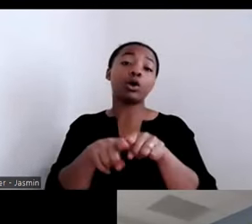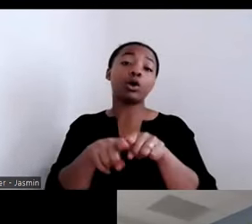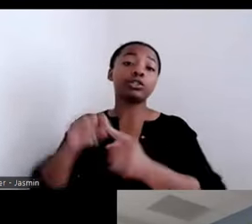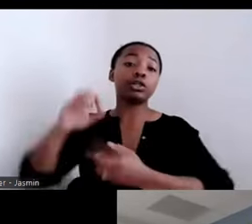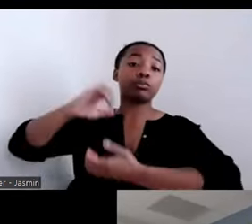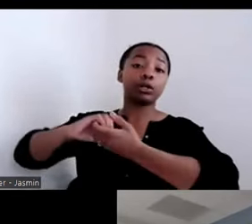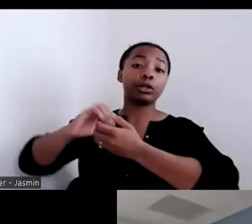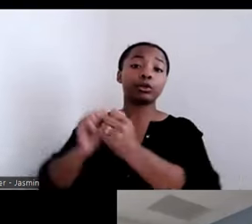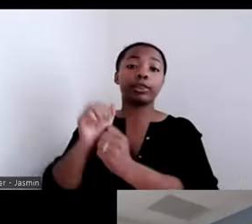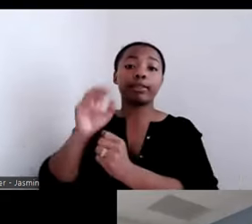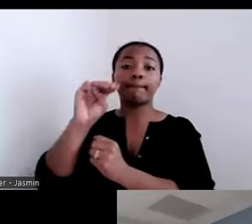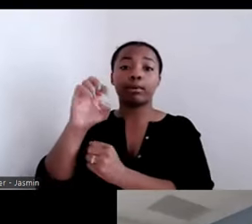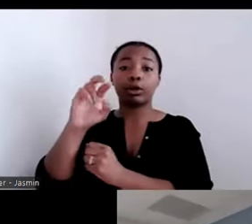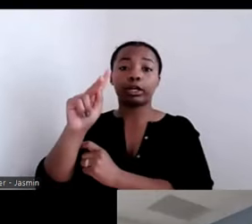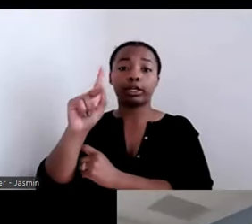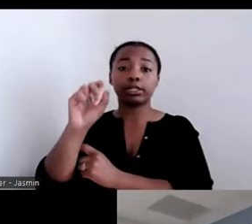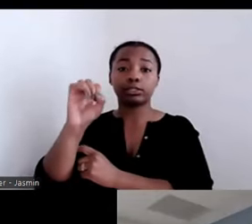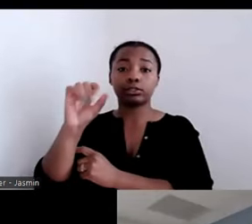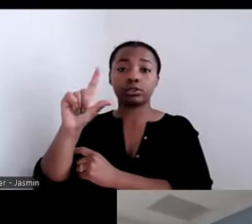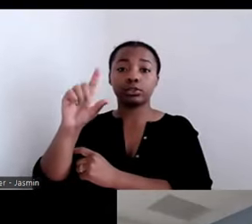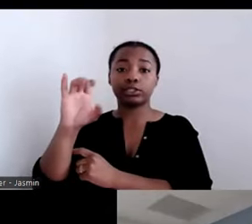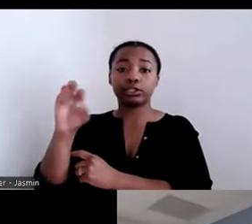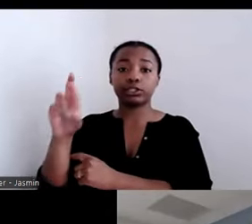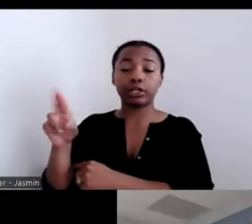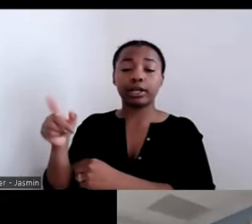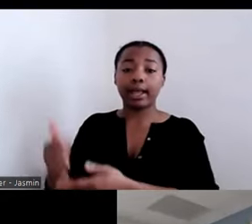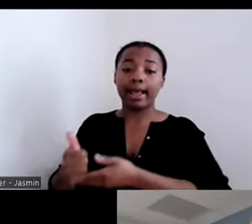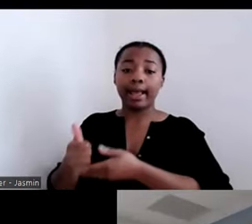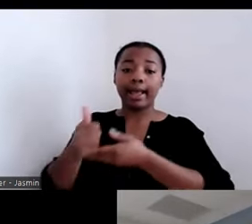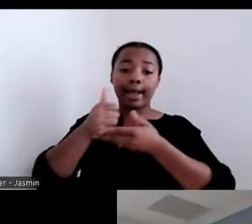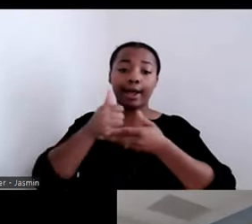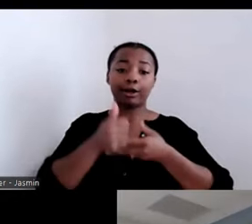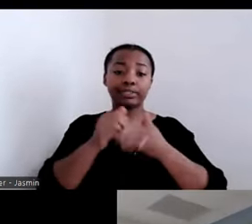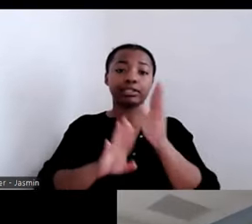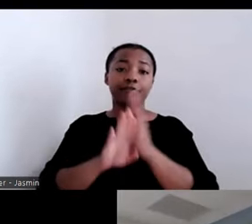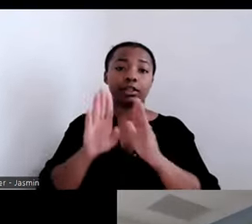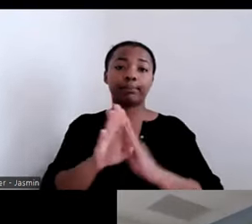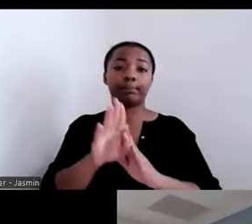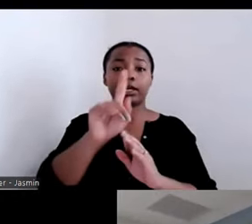transitions of care. Because we haven't figured out how to pay for everything we